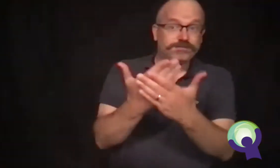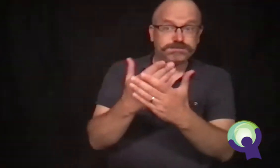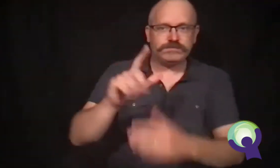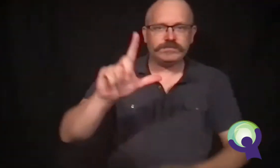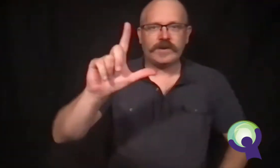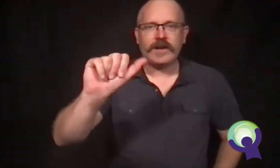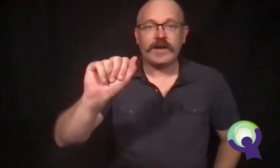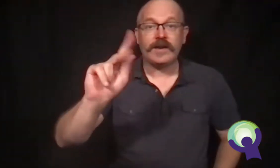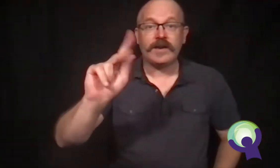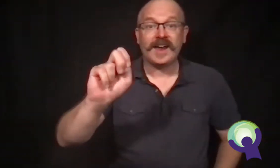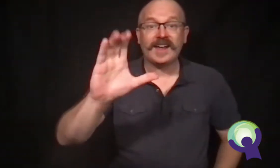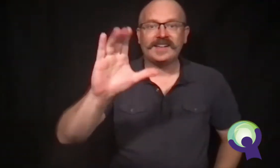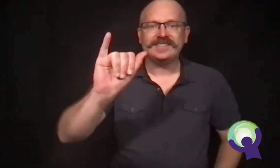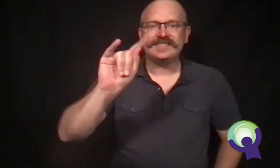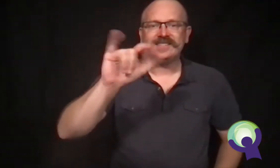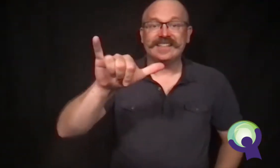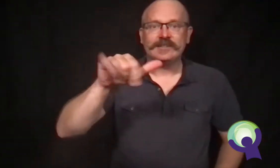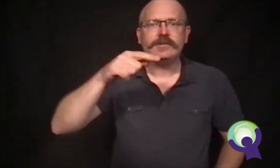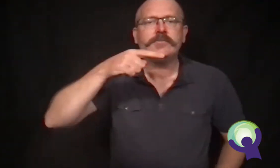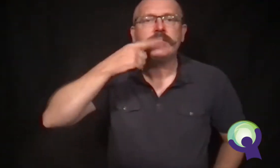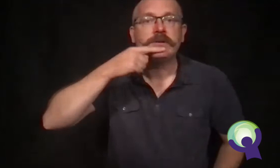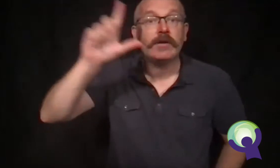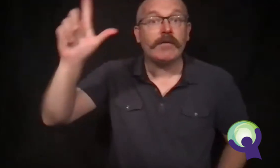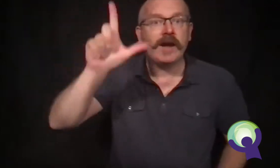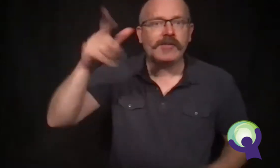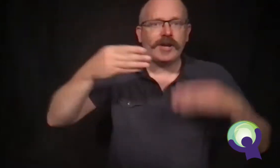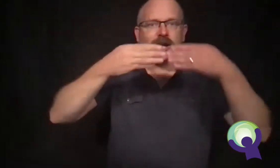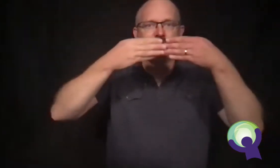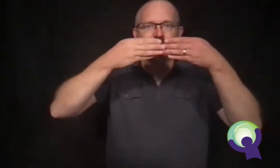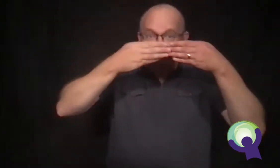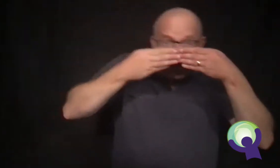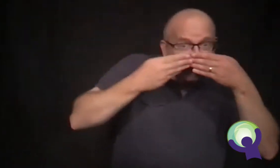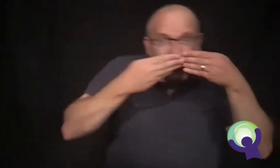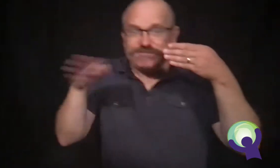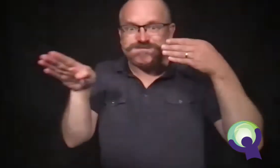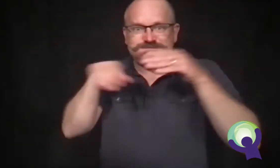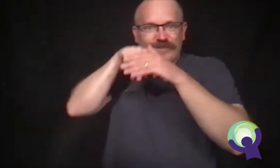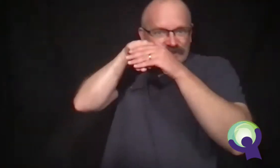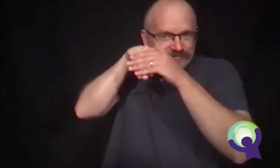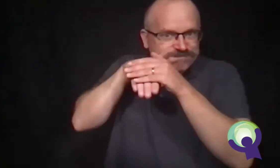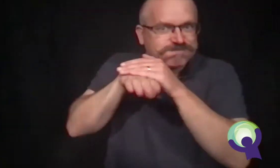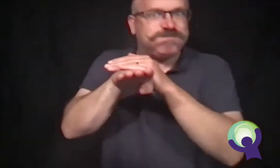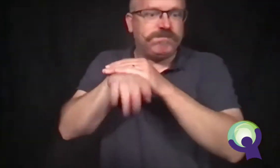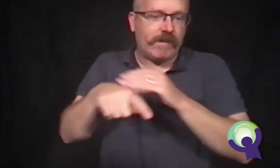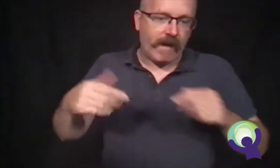When Ron got to the lake city public library, he stopped. This was it. He was hot from walking so fast,